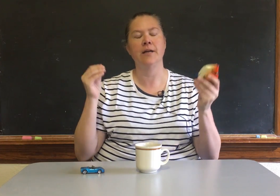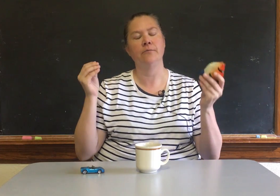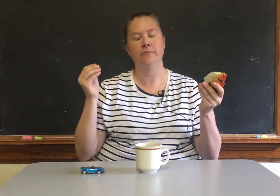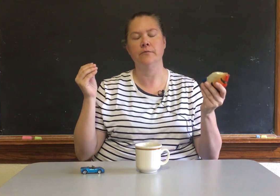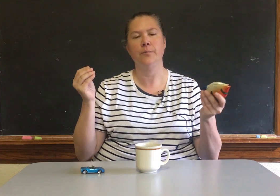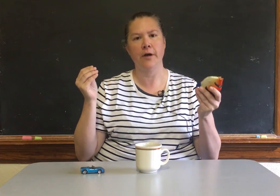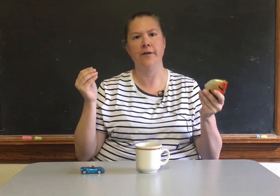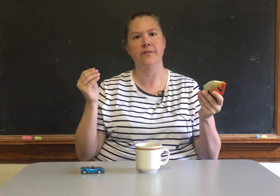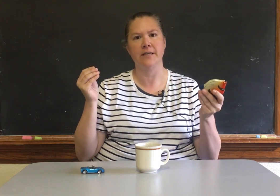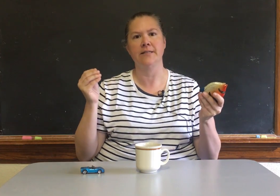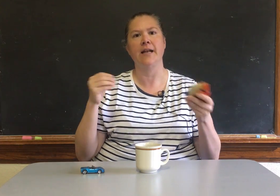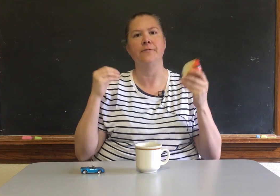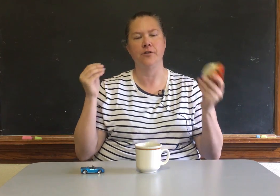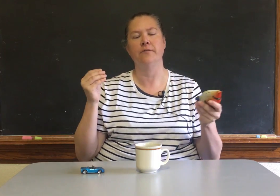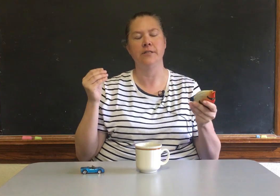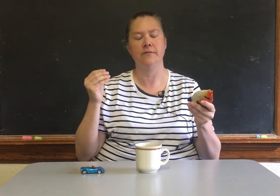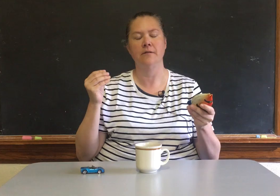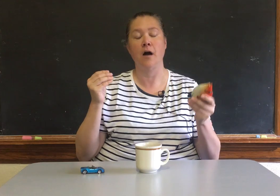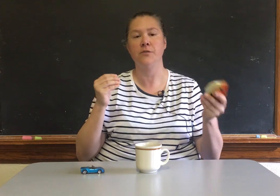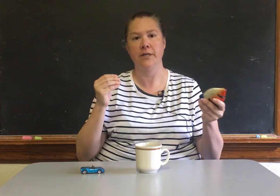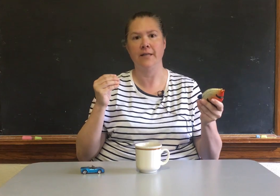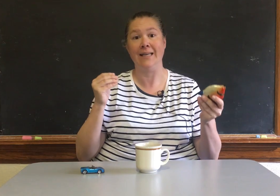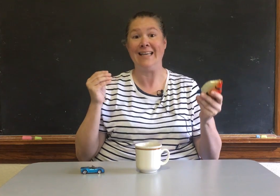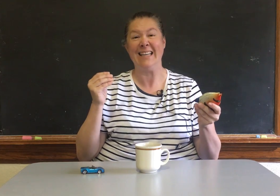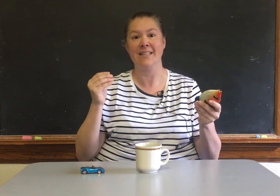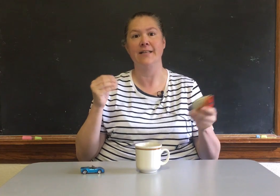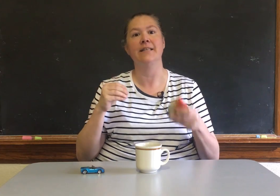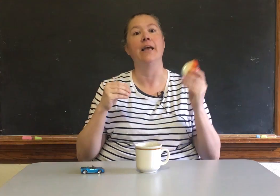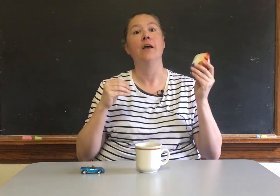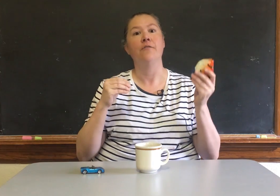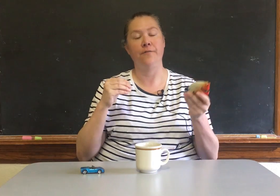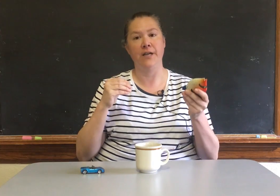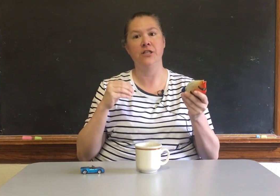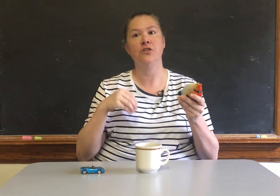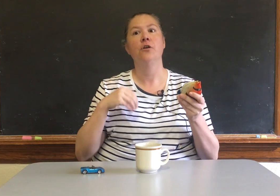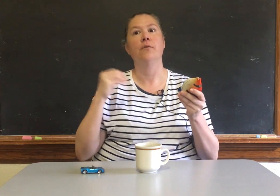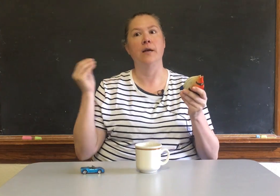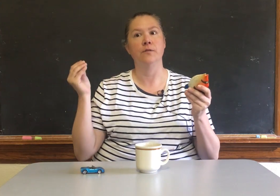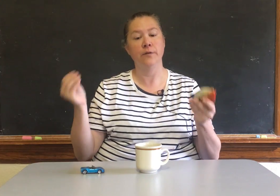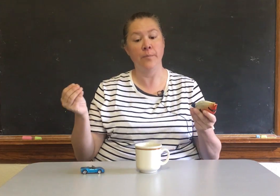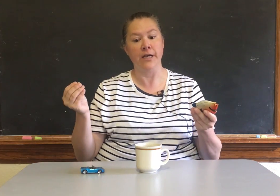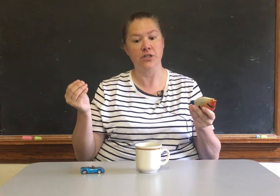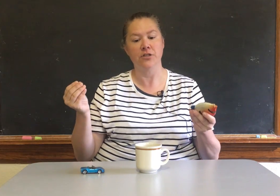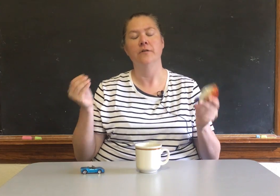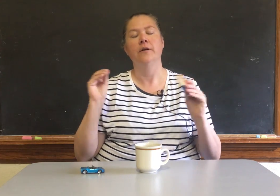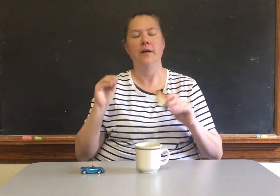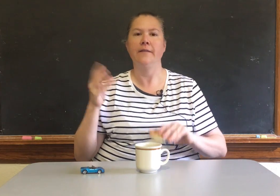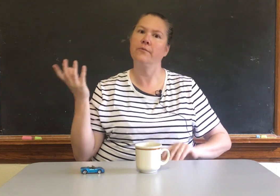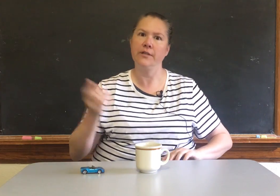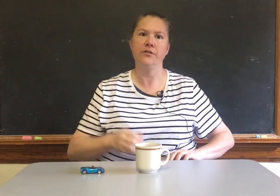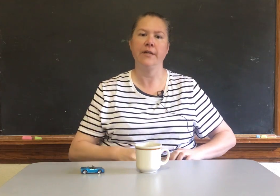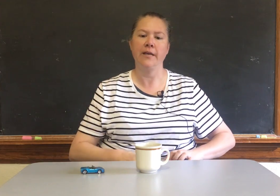And I would probably emphasize that after every object that he eats i would say a fish rhymes with fish, and then we do the game